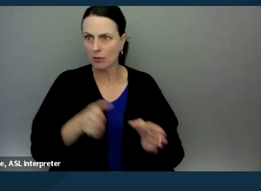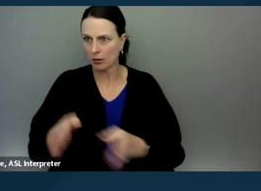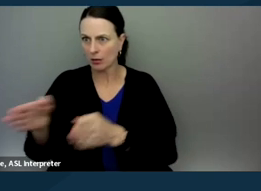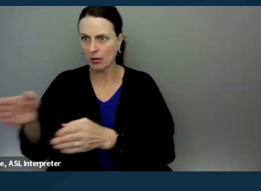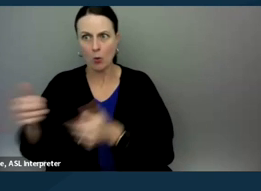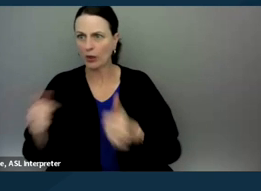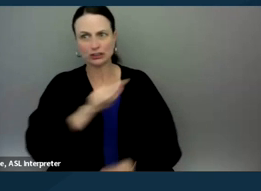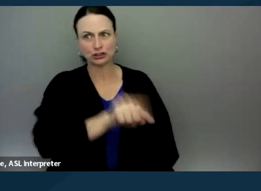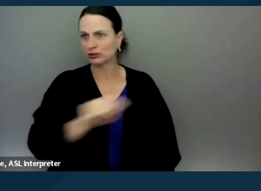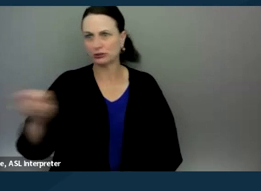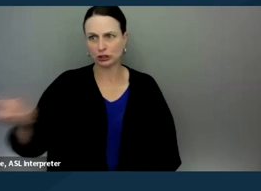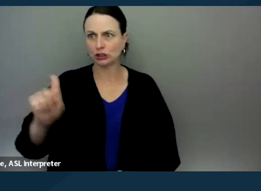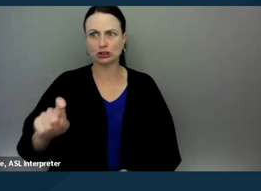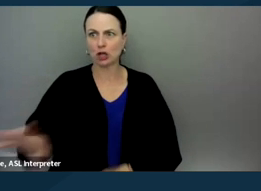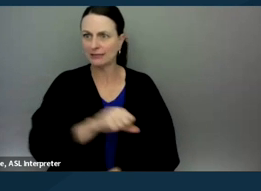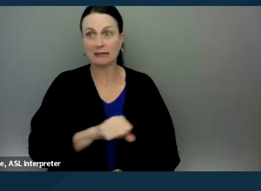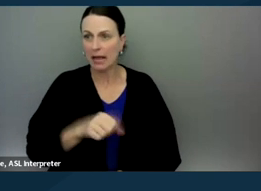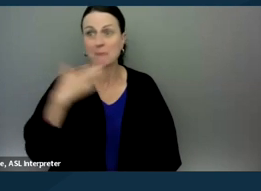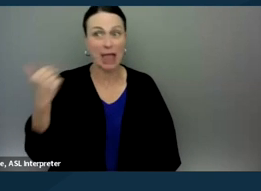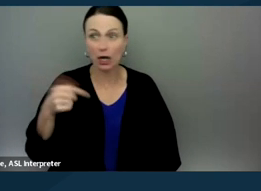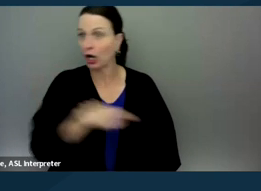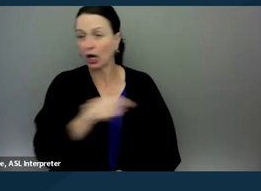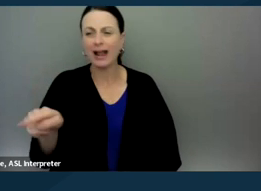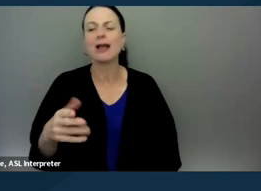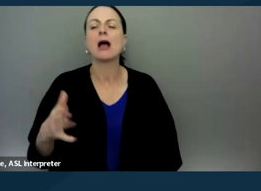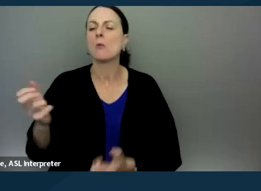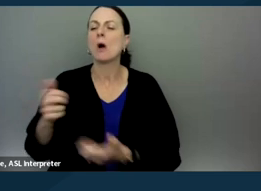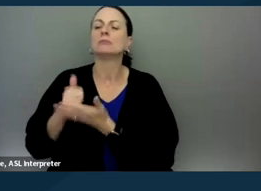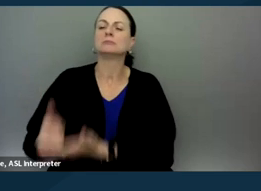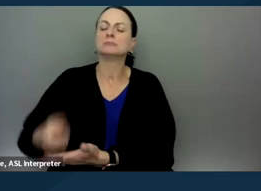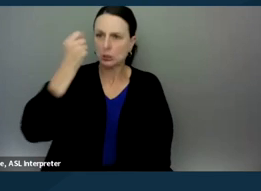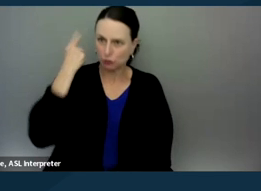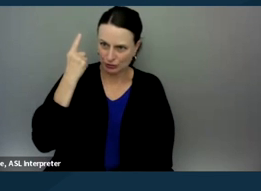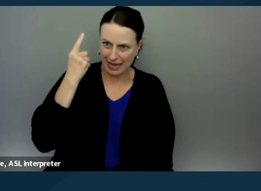and which avenue is better. I am simply here to help you understand better what your rights are."